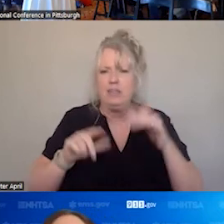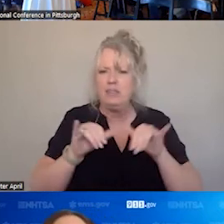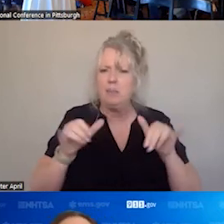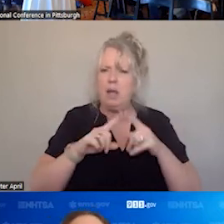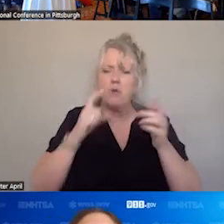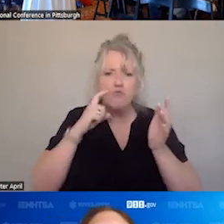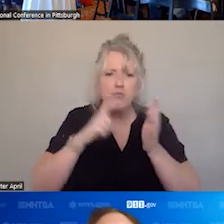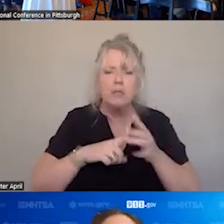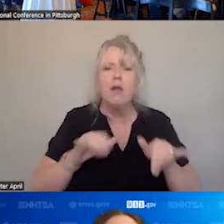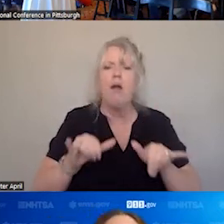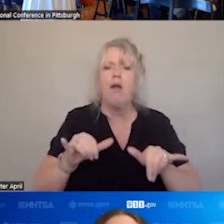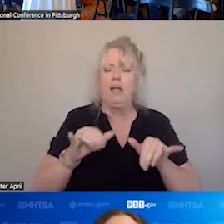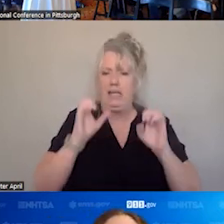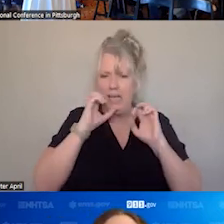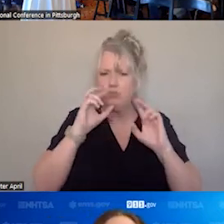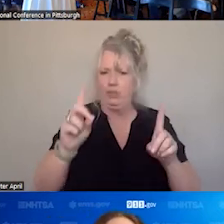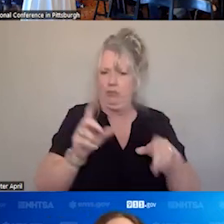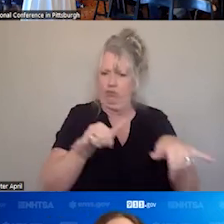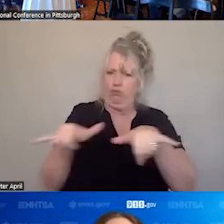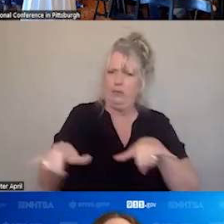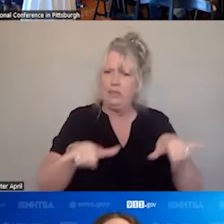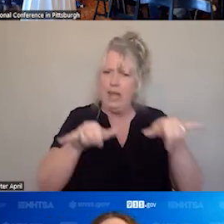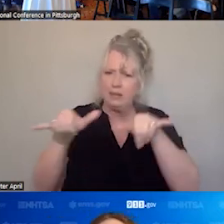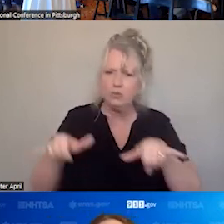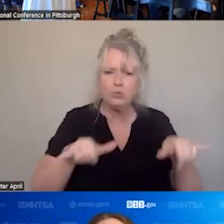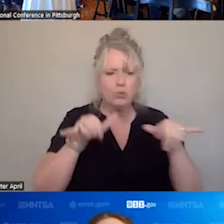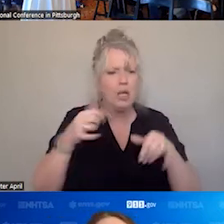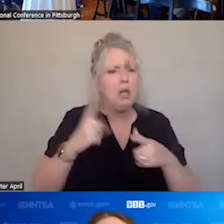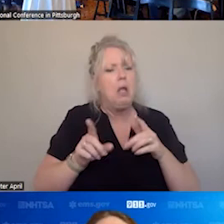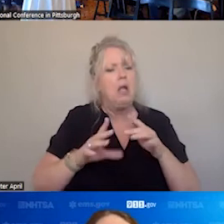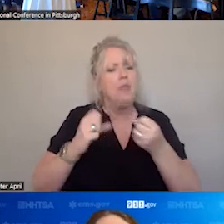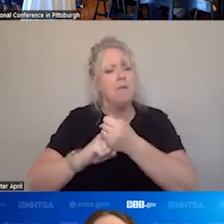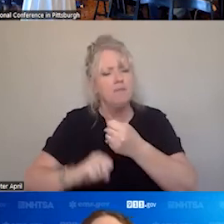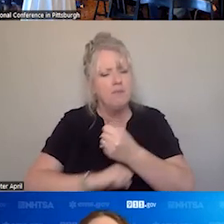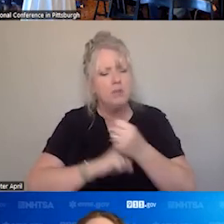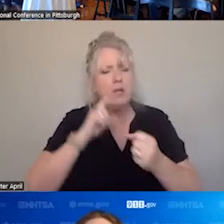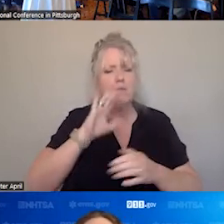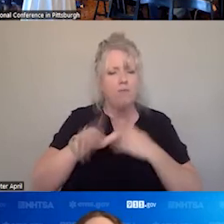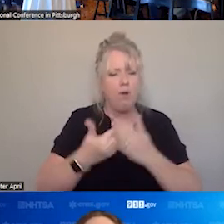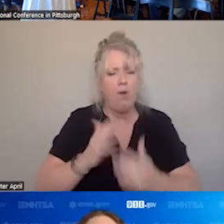TO HAVE EDUCATIONAL STANDARDS. WE NEED TO HAVE A BASIC FOUNDATION FOR ALL OF OUR EMS CLINICIANS